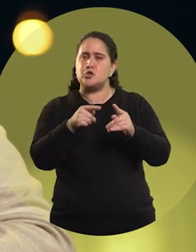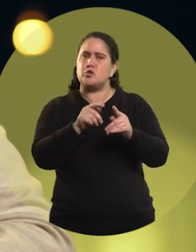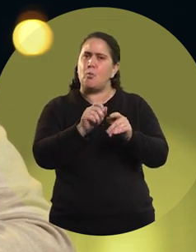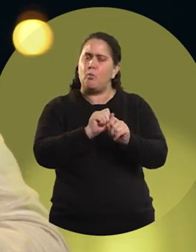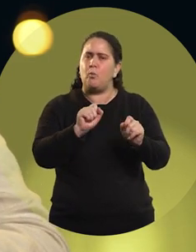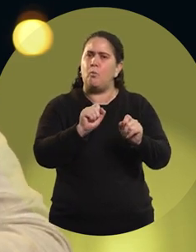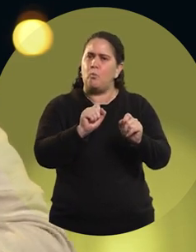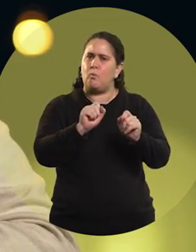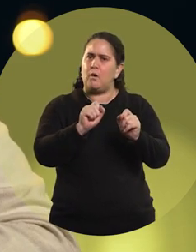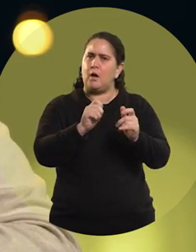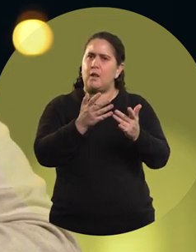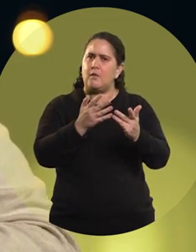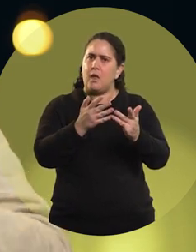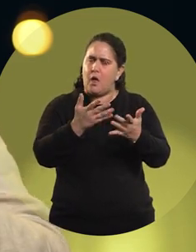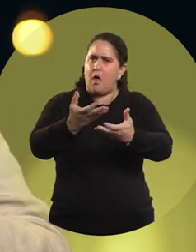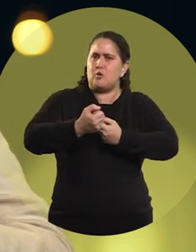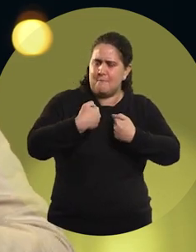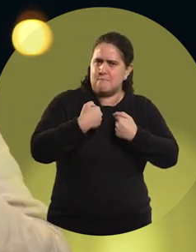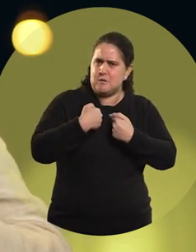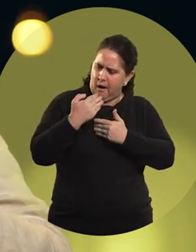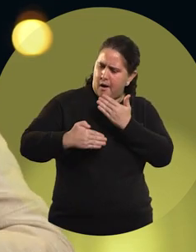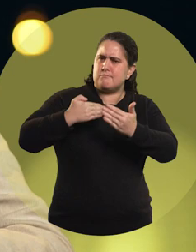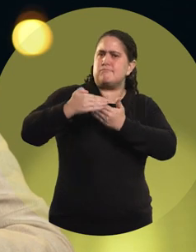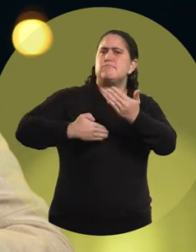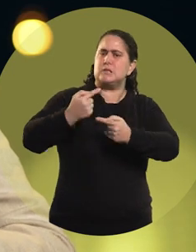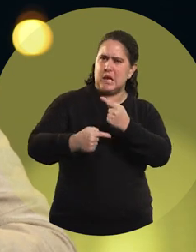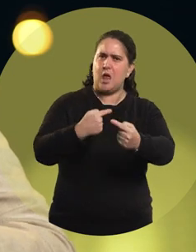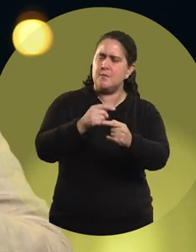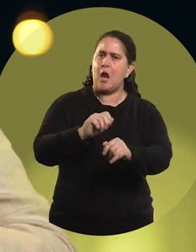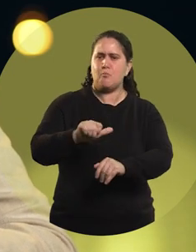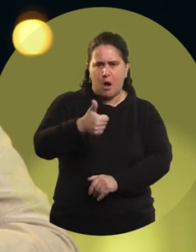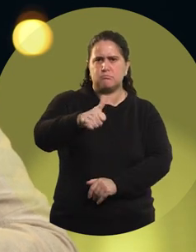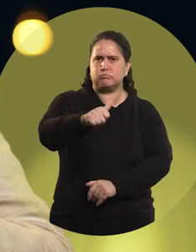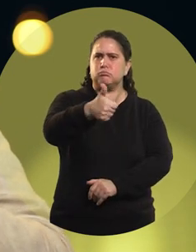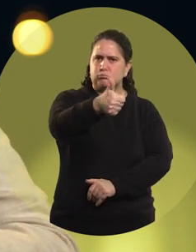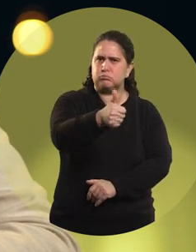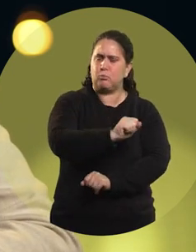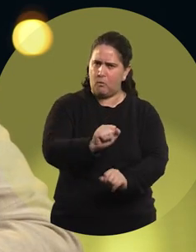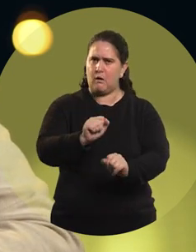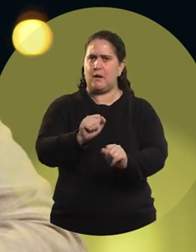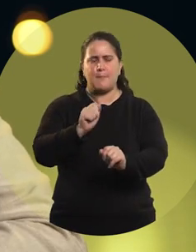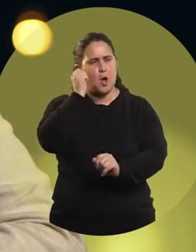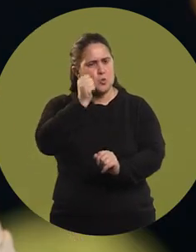that helped me to move forward and to achieve my goals and dreams.